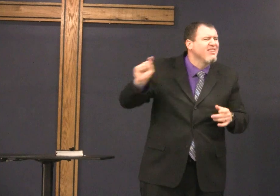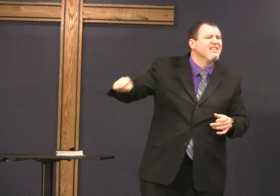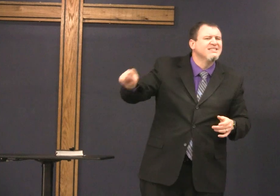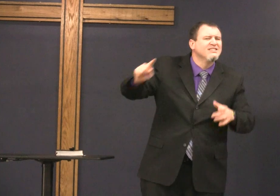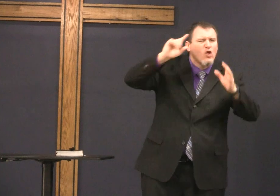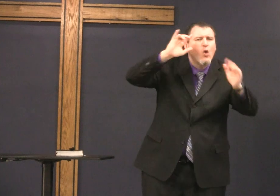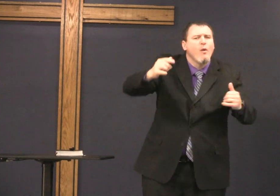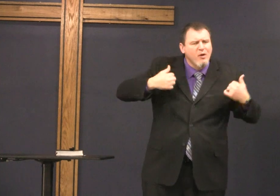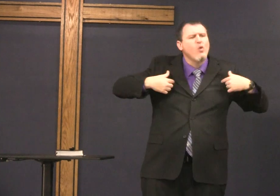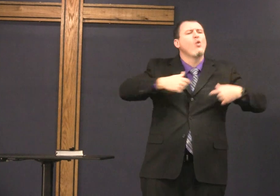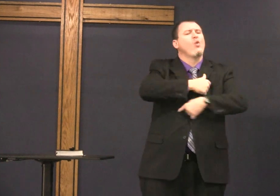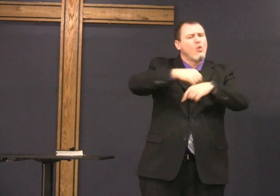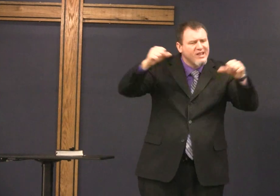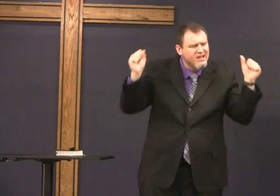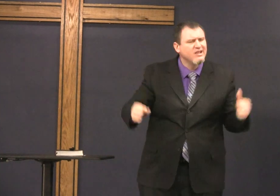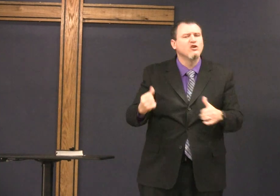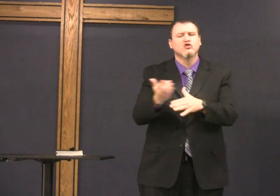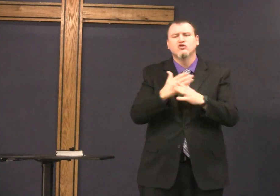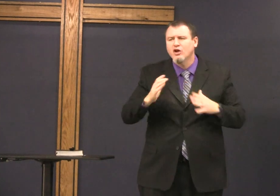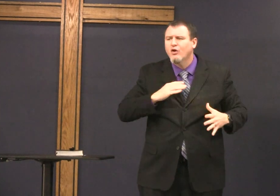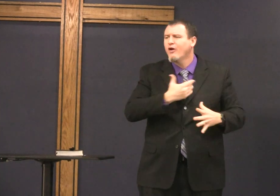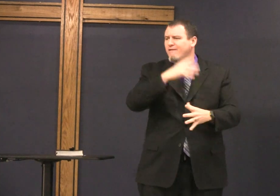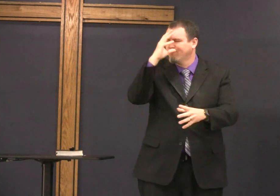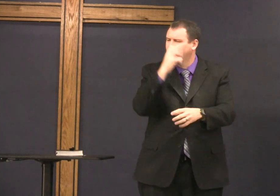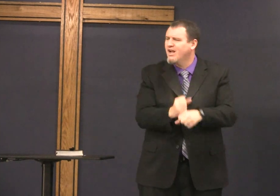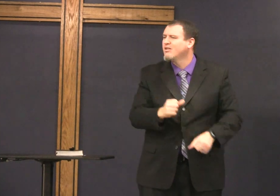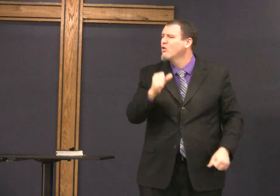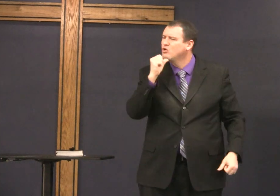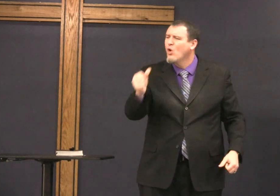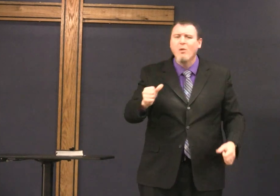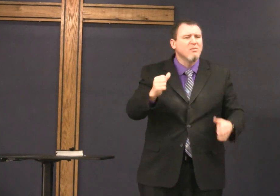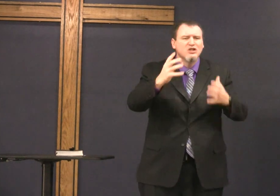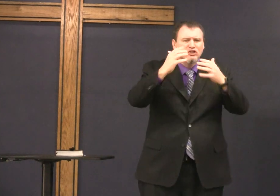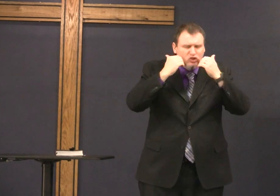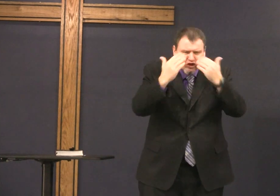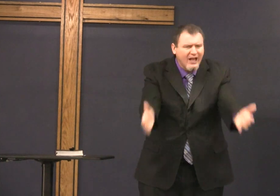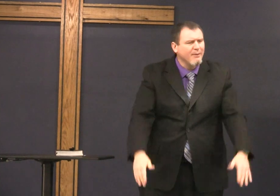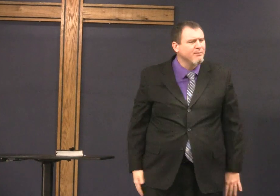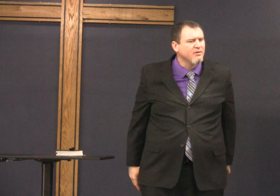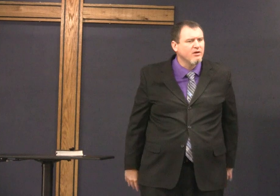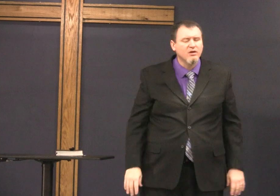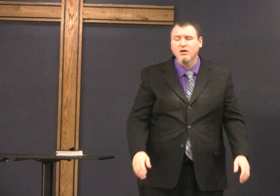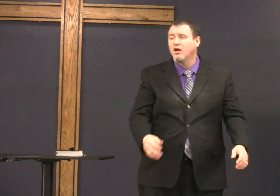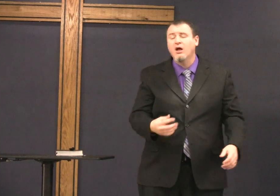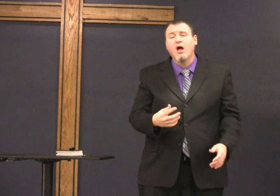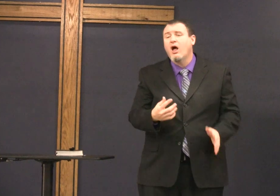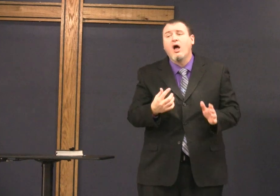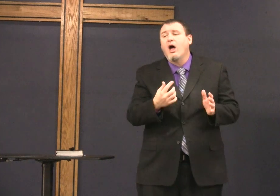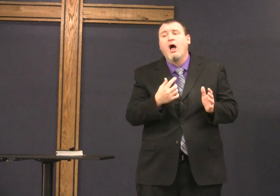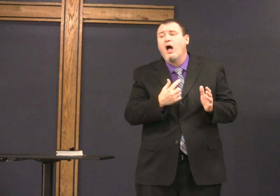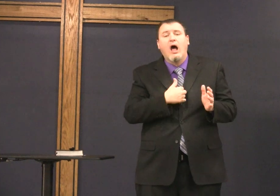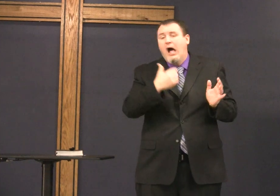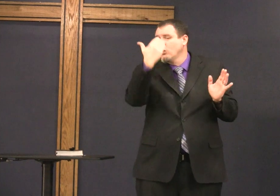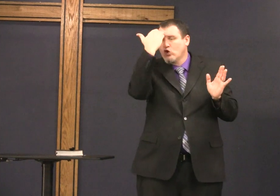with others what has happened with the people about her Christ Without Shame